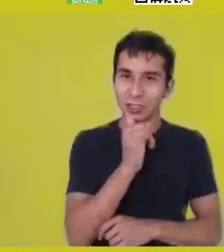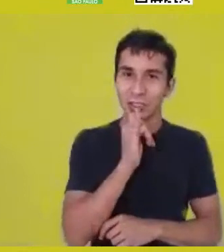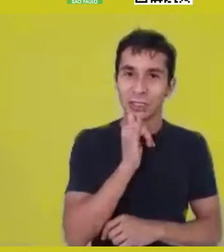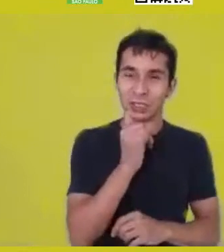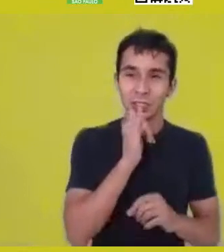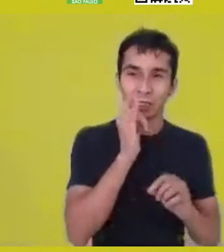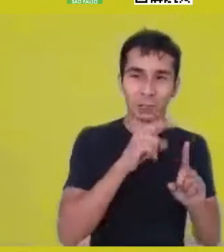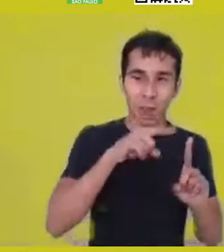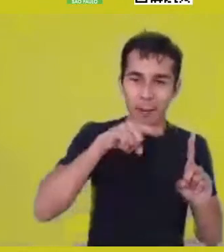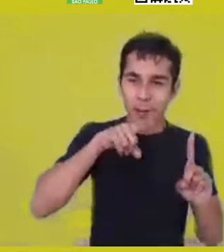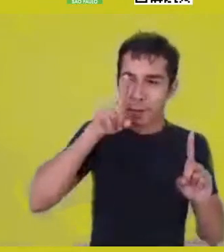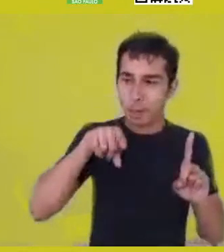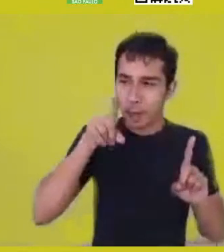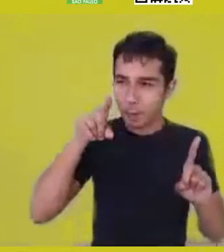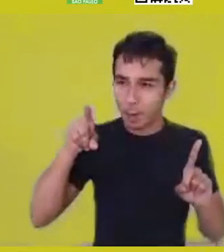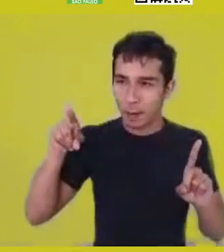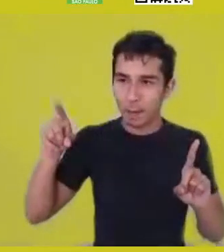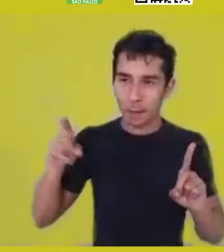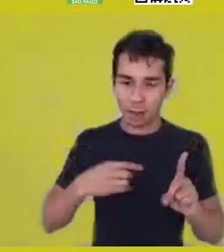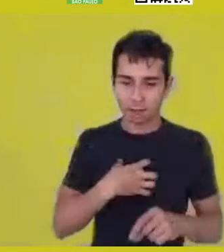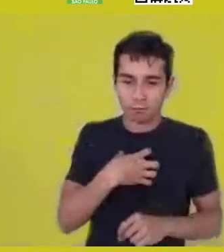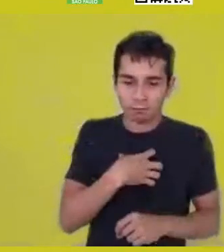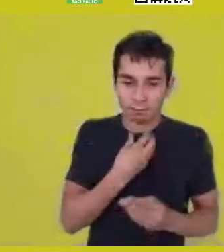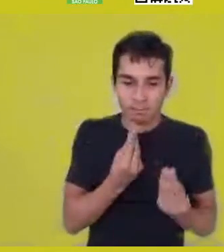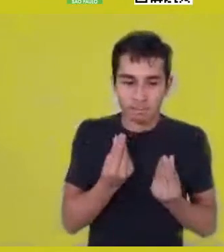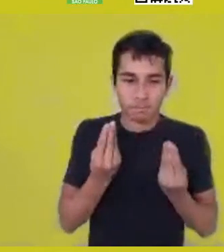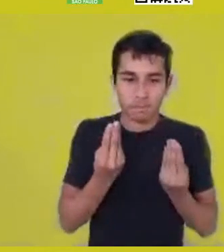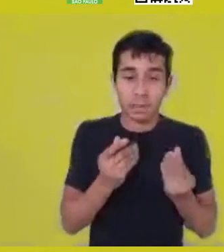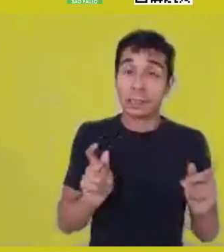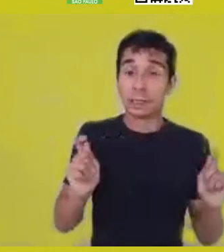an epistemology, through intuition,